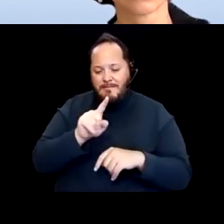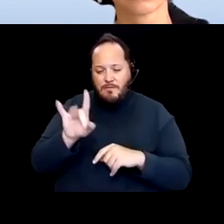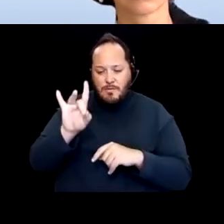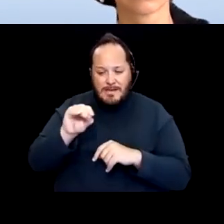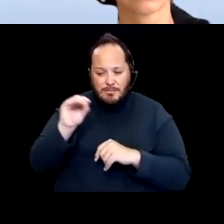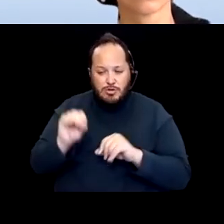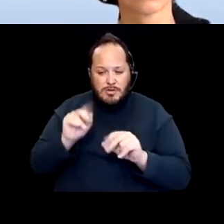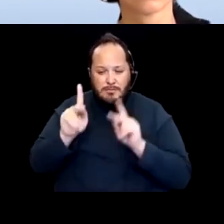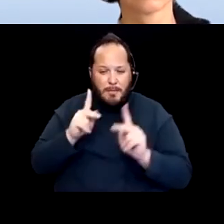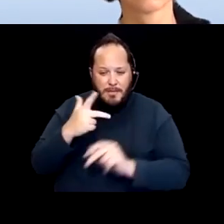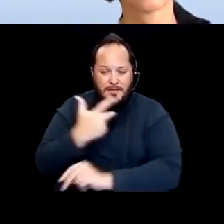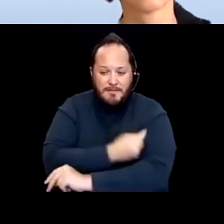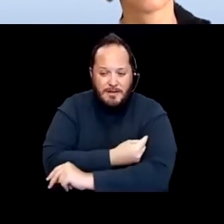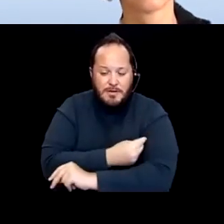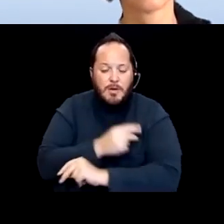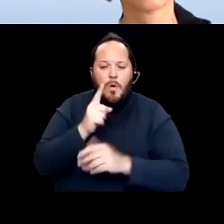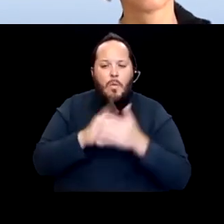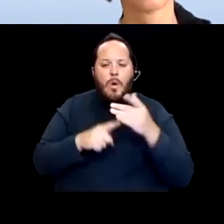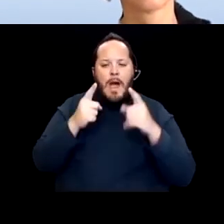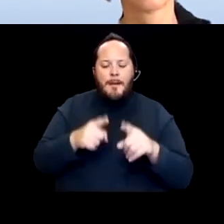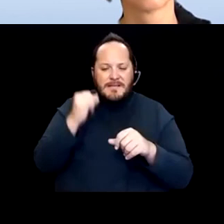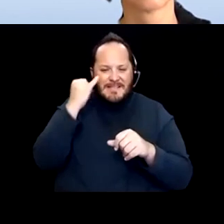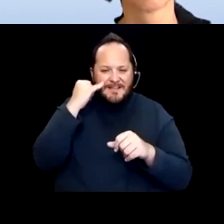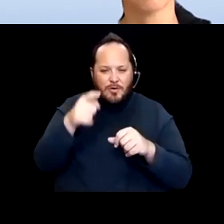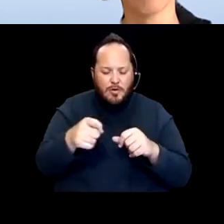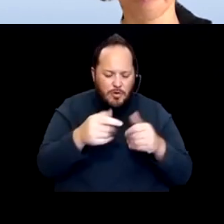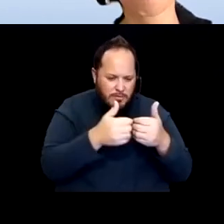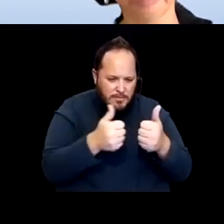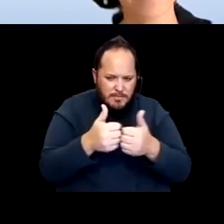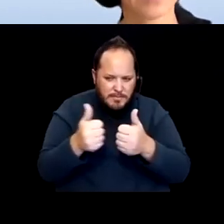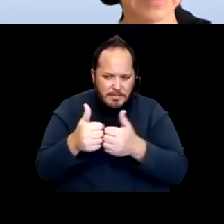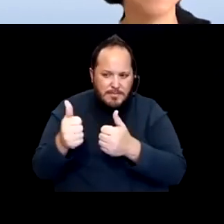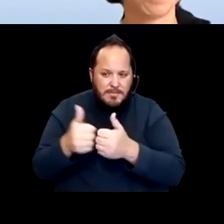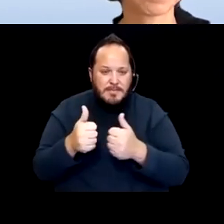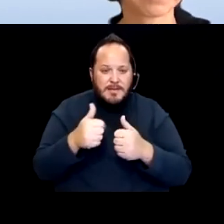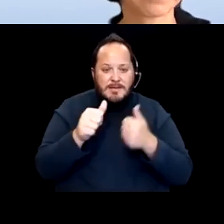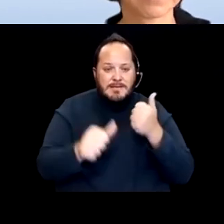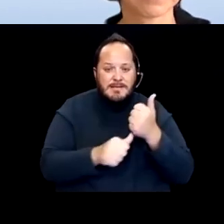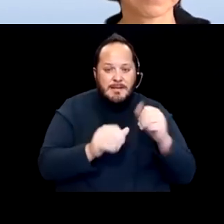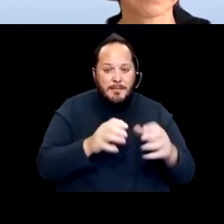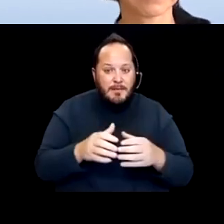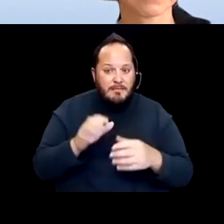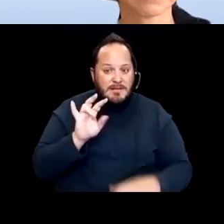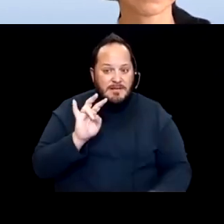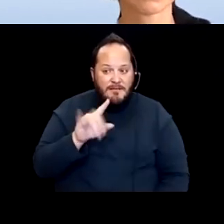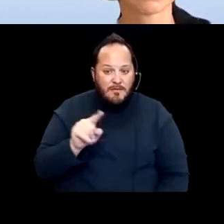But what happens when you break down subpopulations? For them at 75, 80% of the general population then, that's when you have that's, you know,